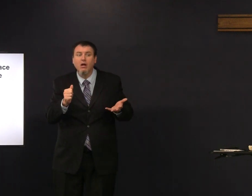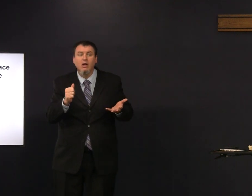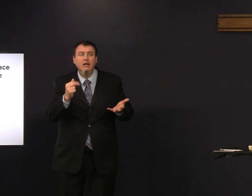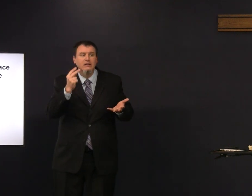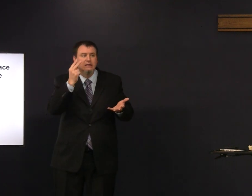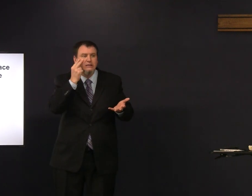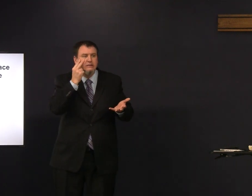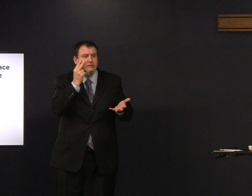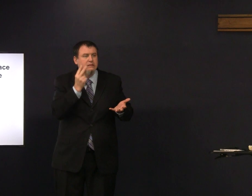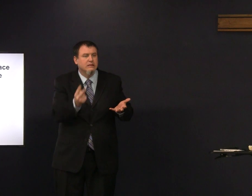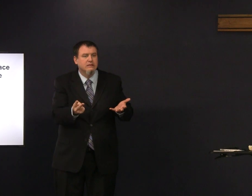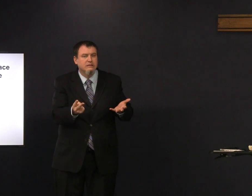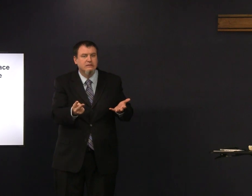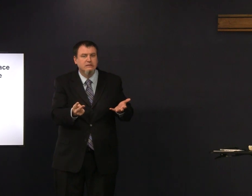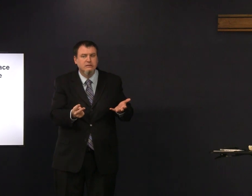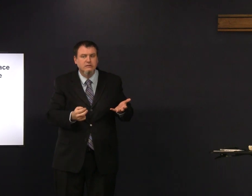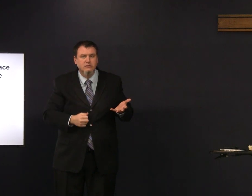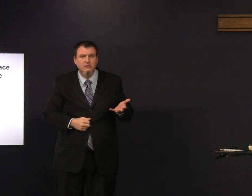I am seen